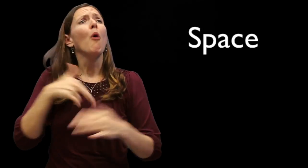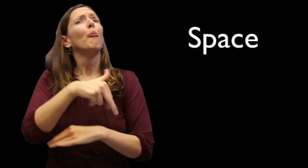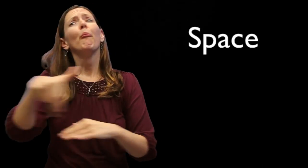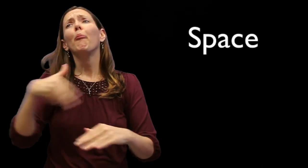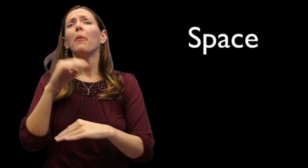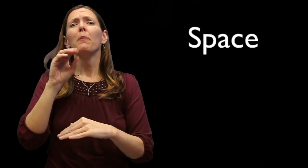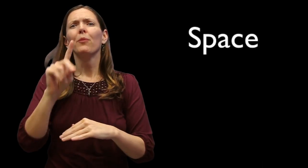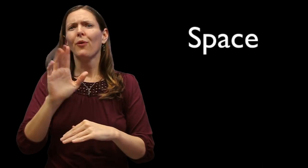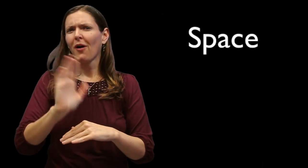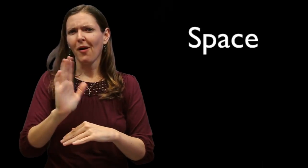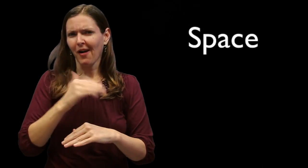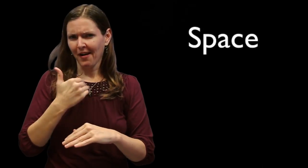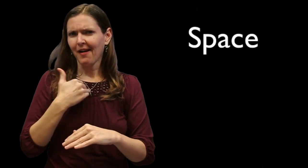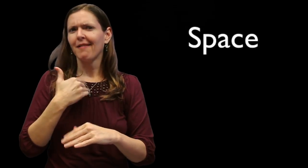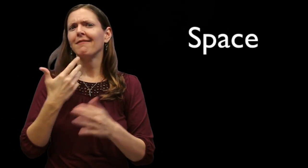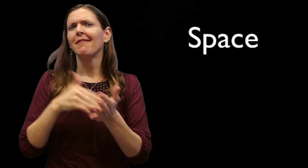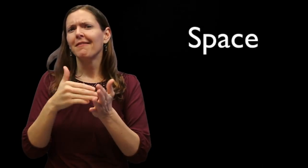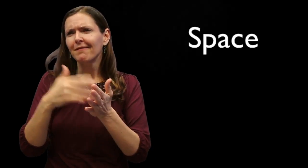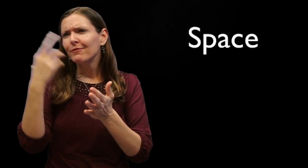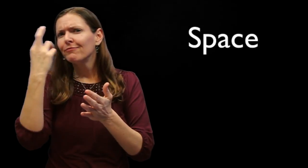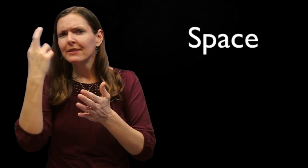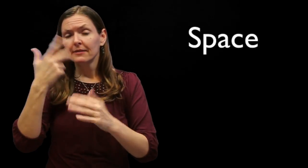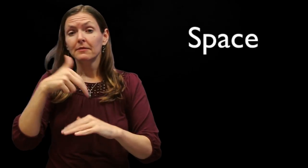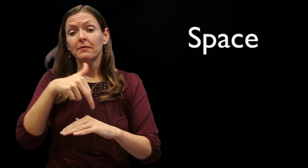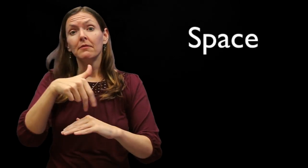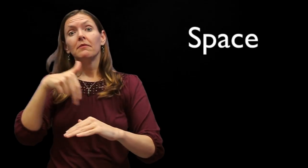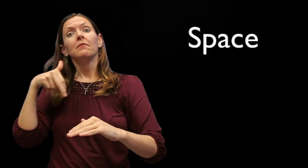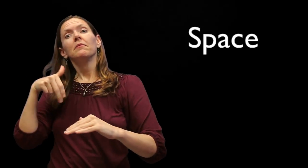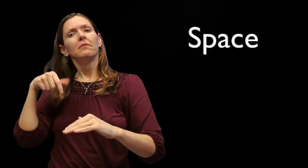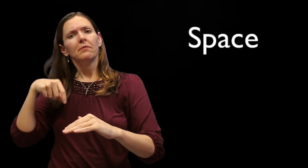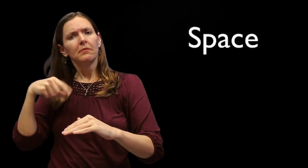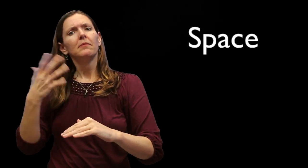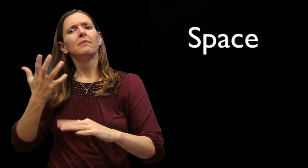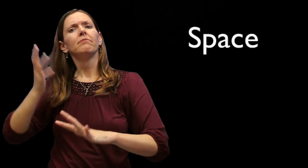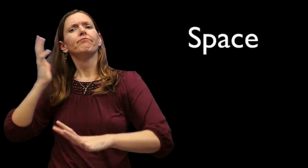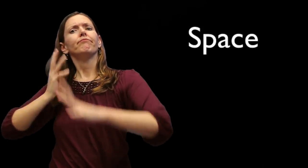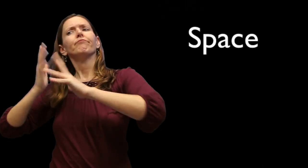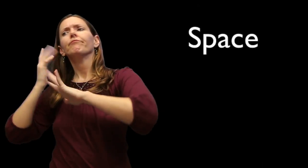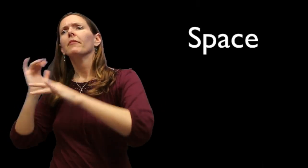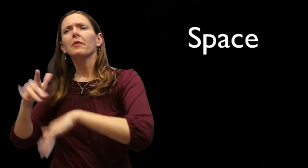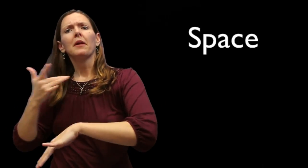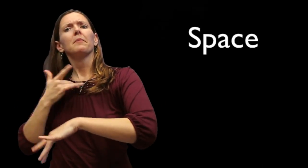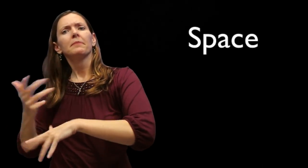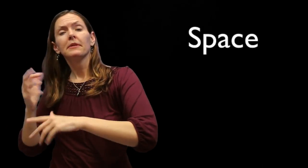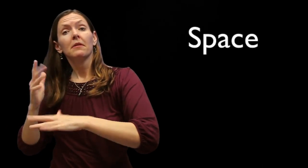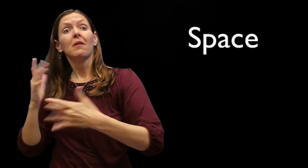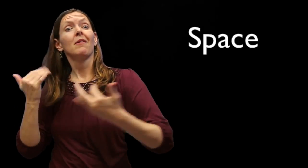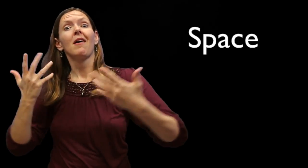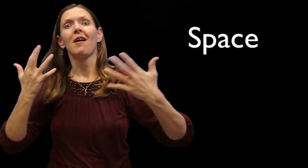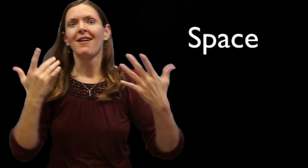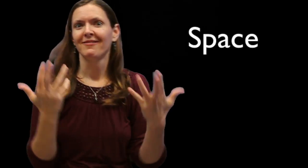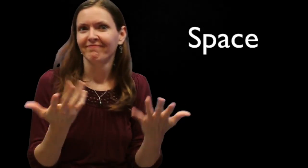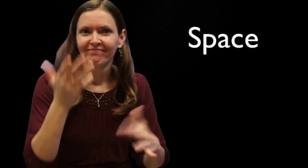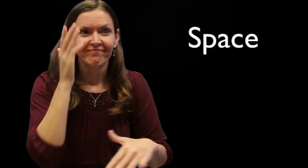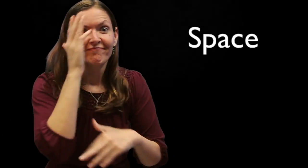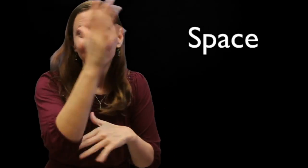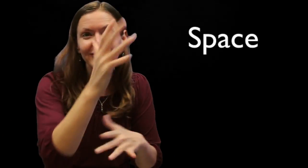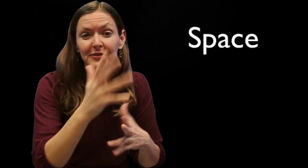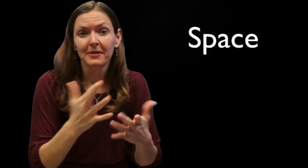around aimlessly. There is a purpose in their stance. Walking back in an "imaginary line" to depict a timeline in where past events are being discussed as opposed to walking forwards to discuss future events or back to the